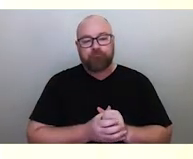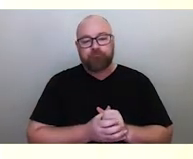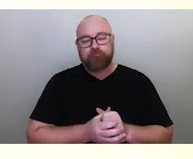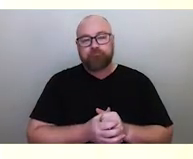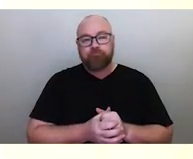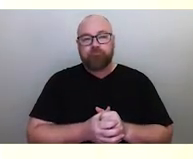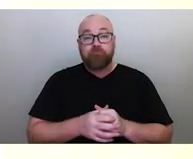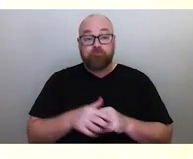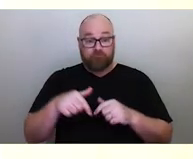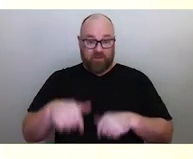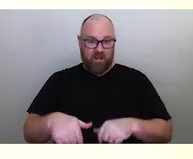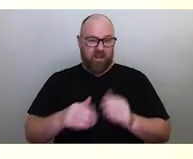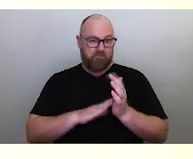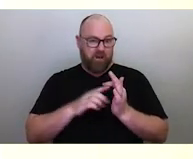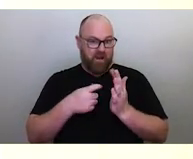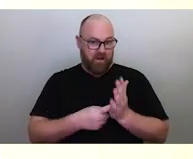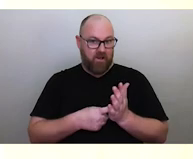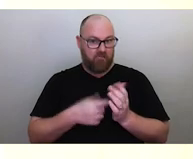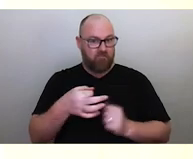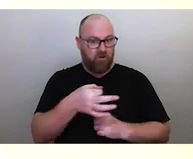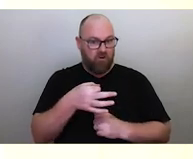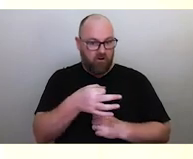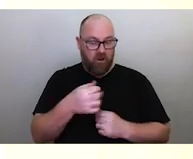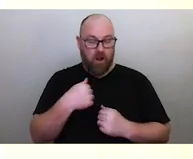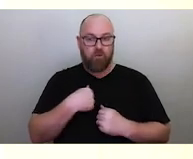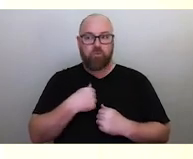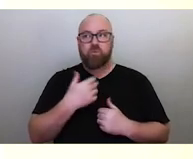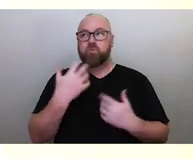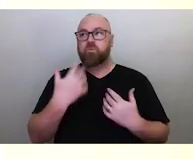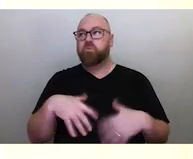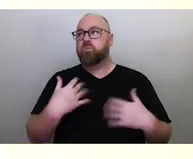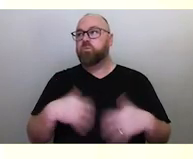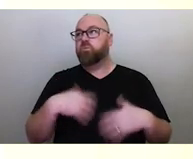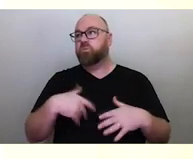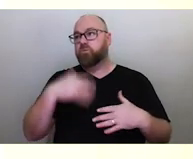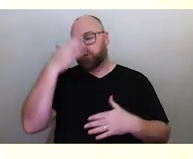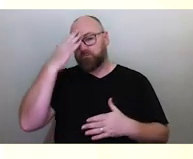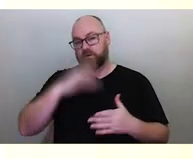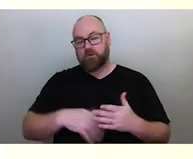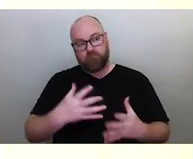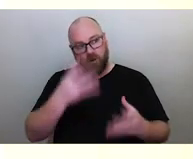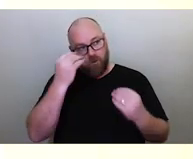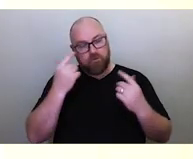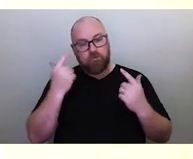And it's been a phenomenal experience over the last ten years and I've learned so much from the Elders. I'm happy to be here